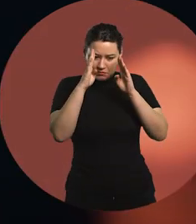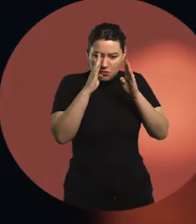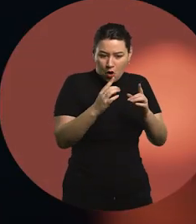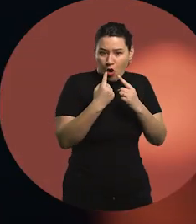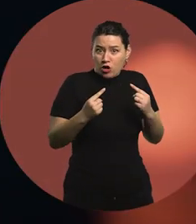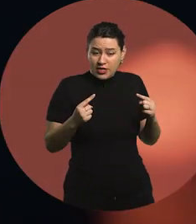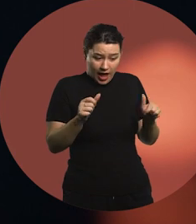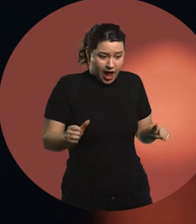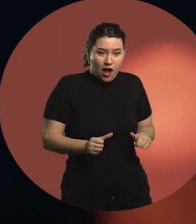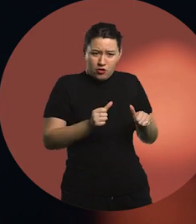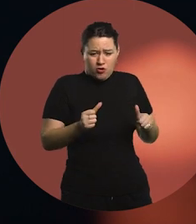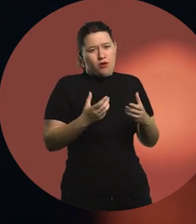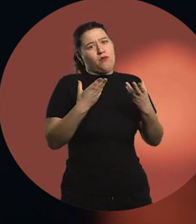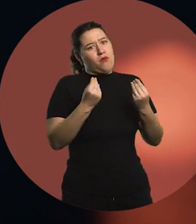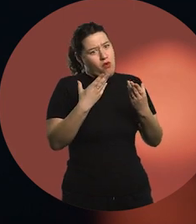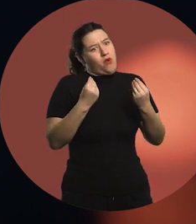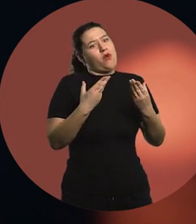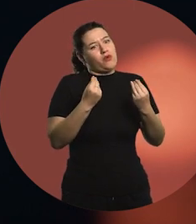I do a lot of things,